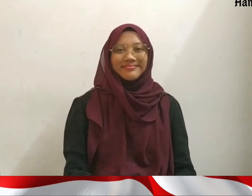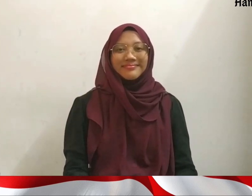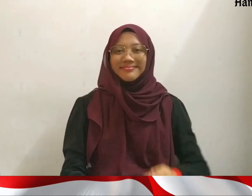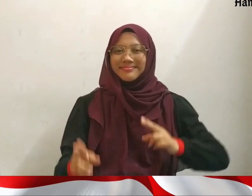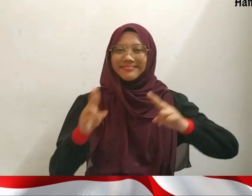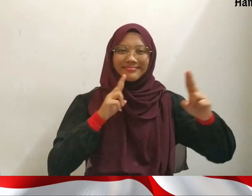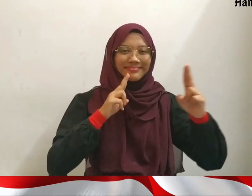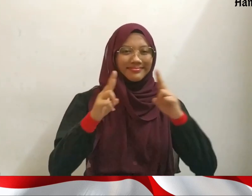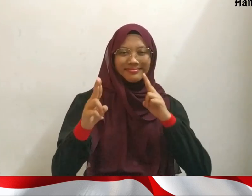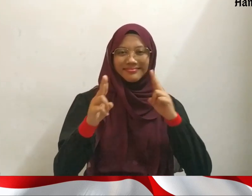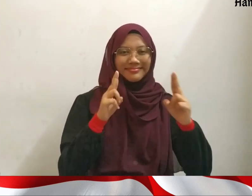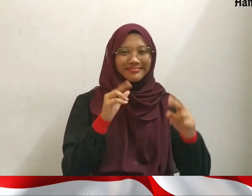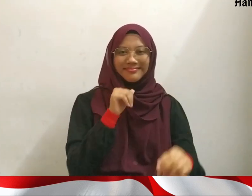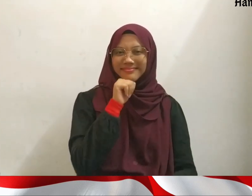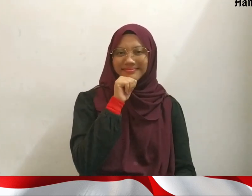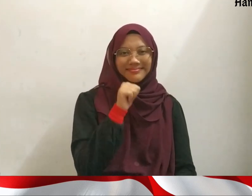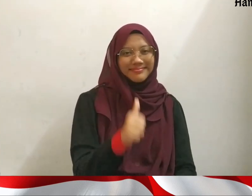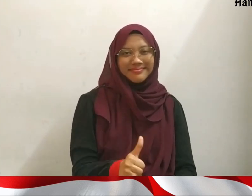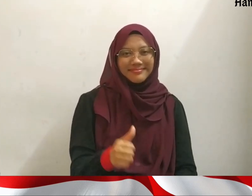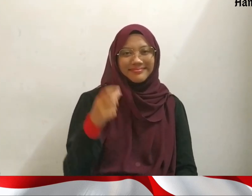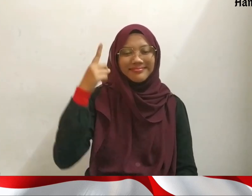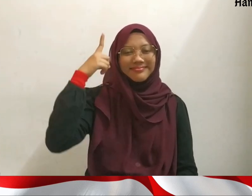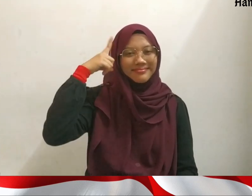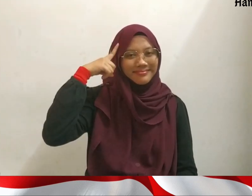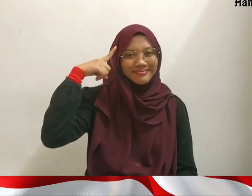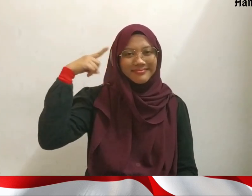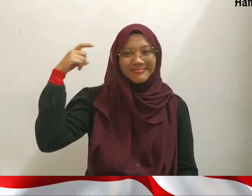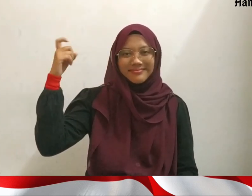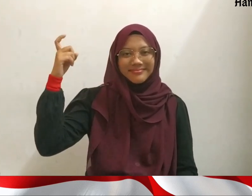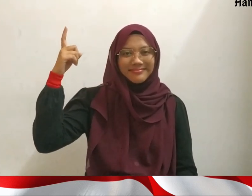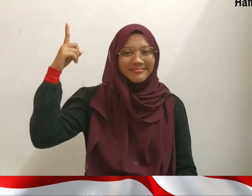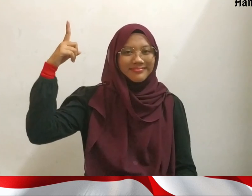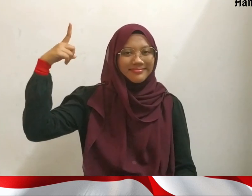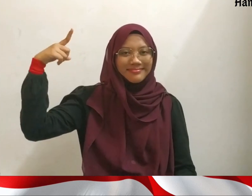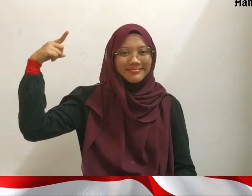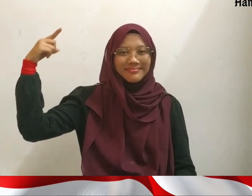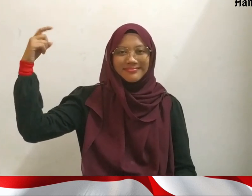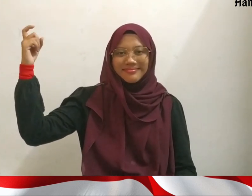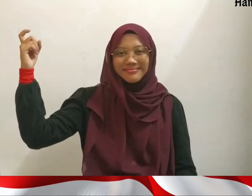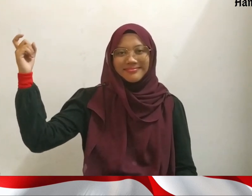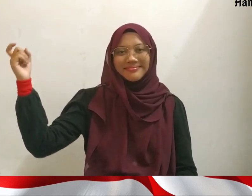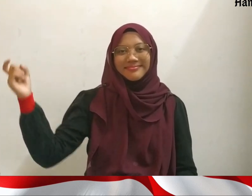These words aren't just spew of lies